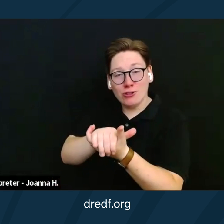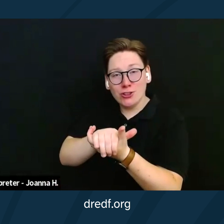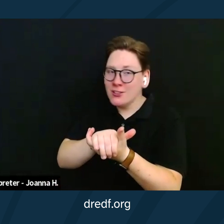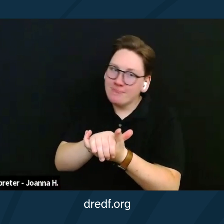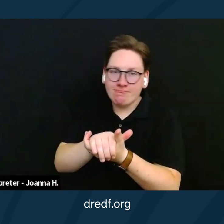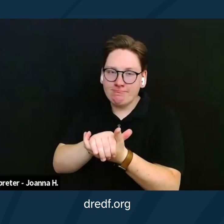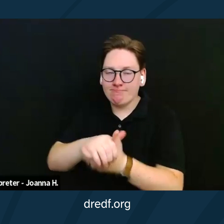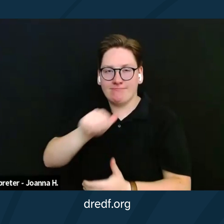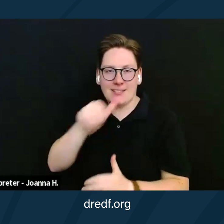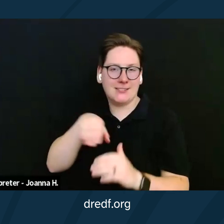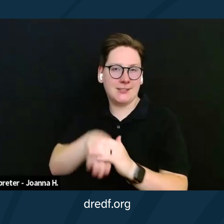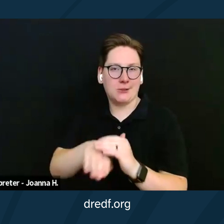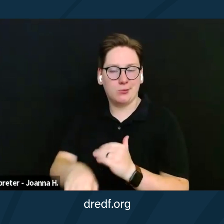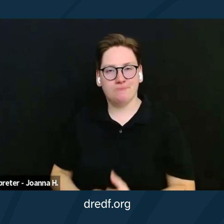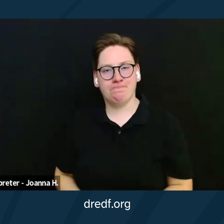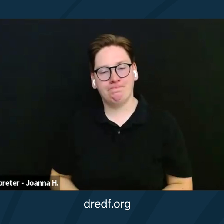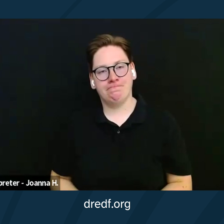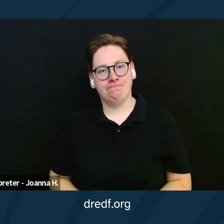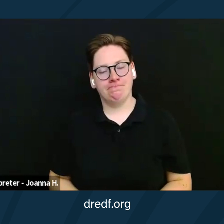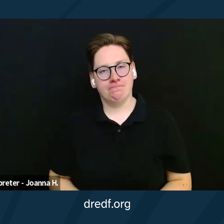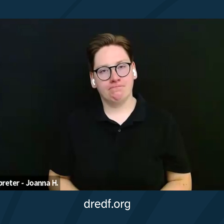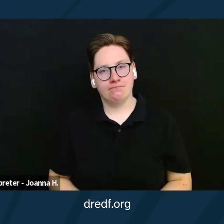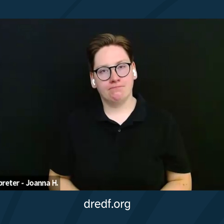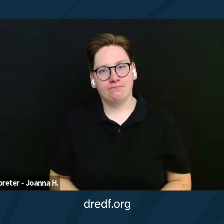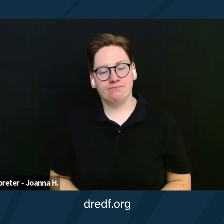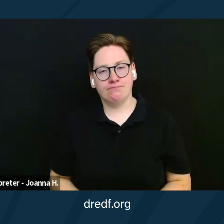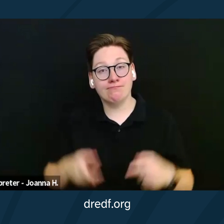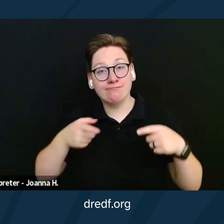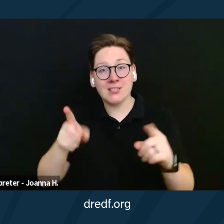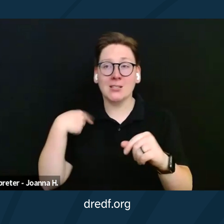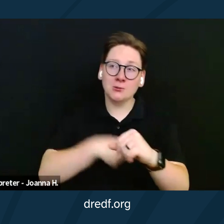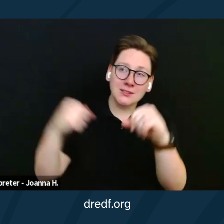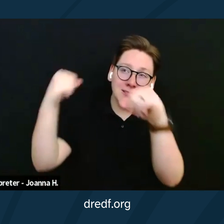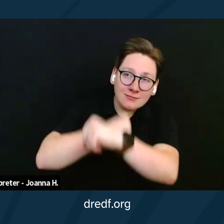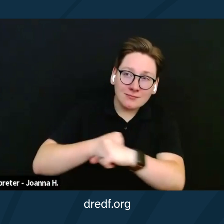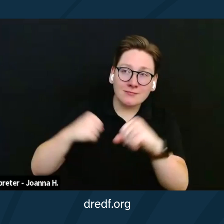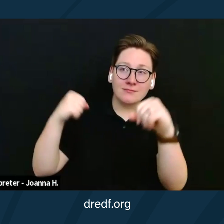As we fight for this, we are continually reminded that time is marching on.